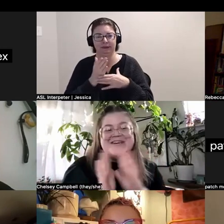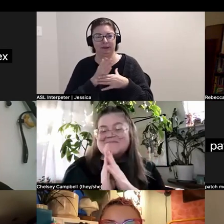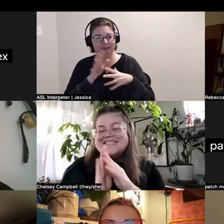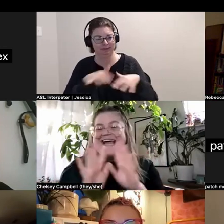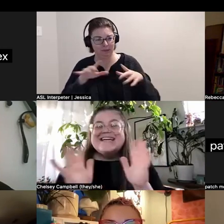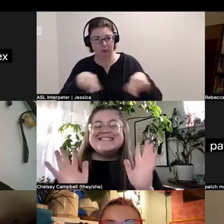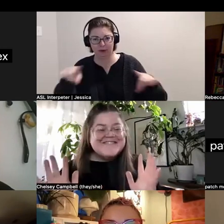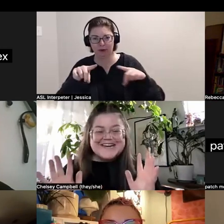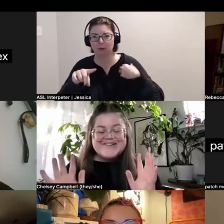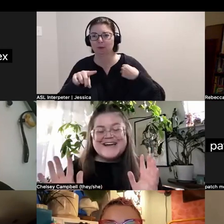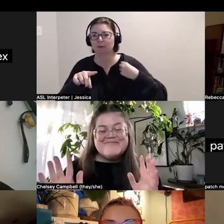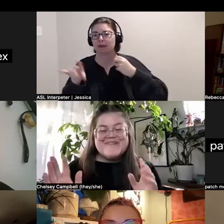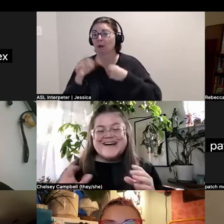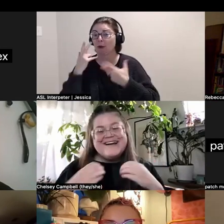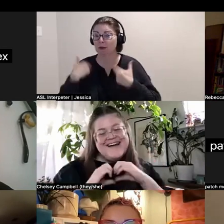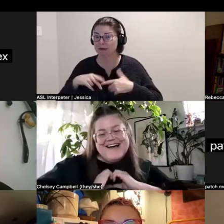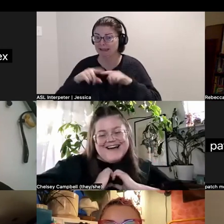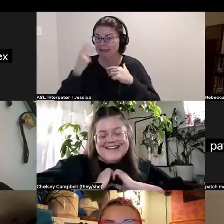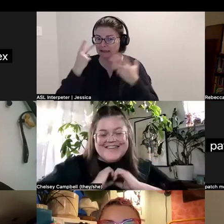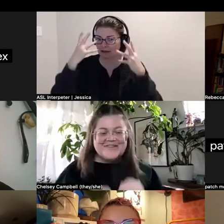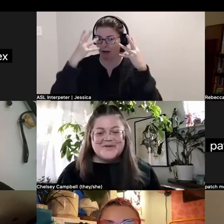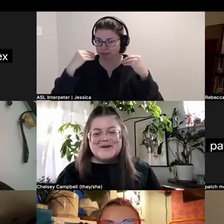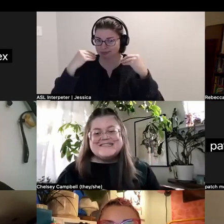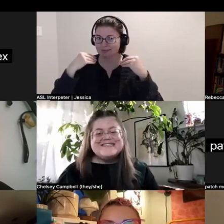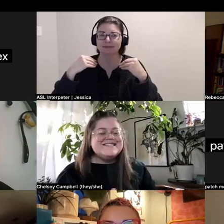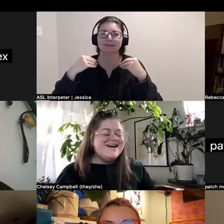and even the humans I can't see right now on camera. Thank you for your presence.